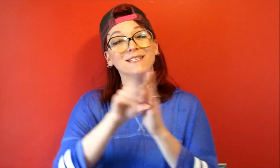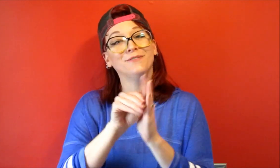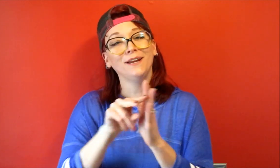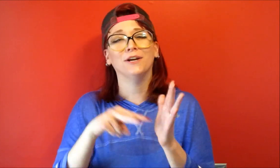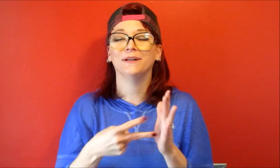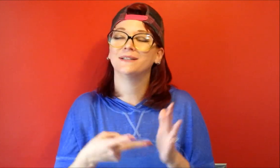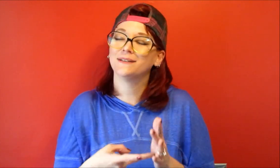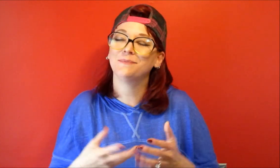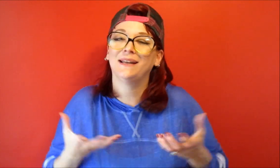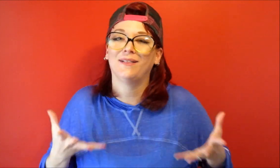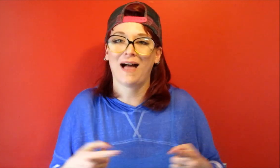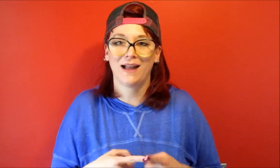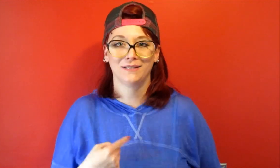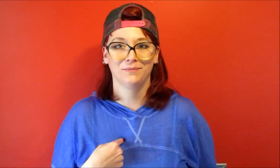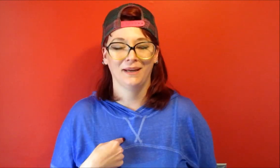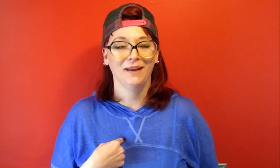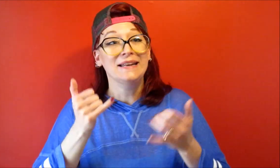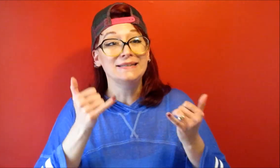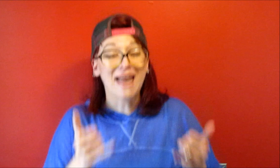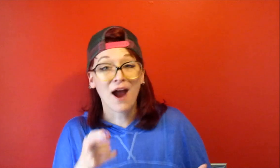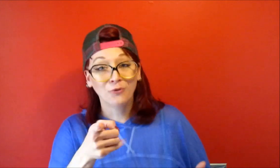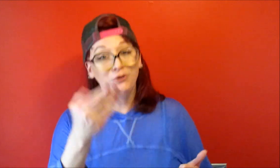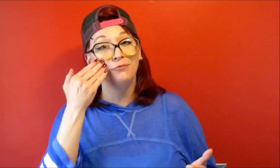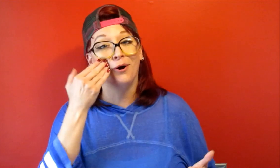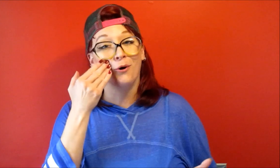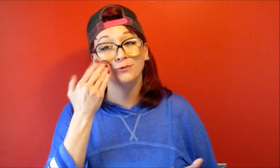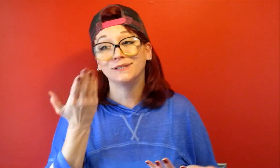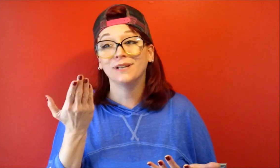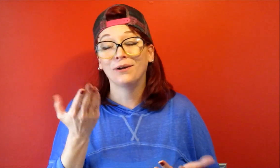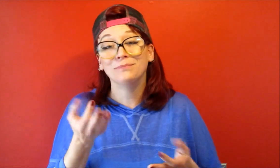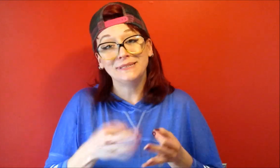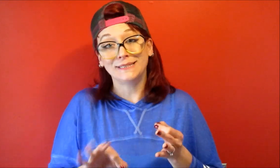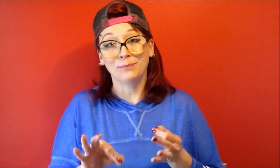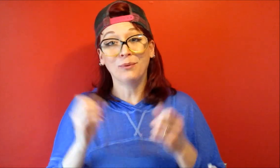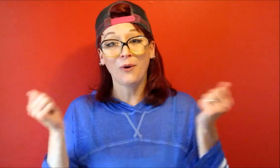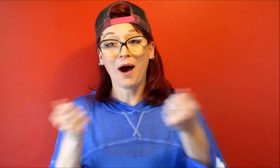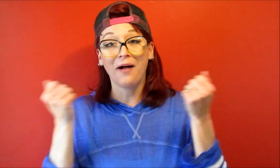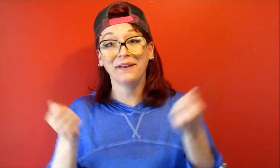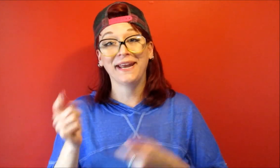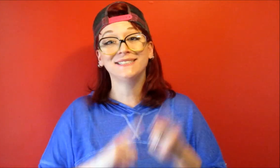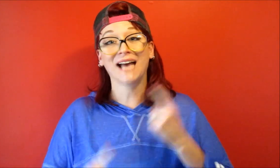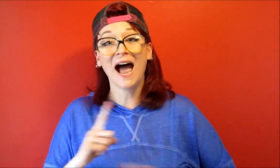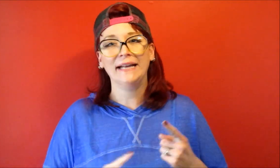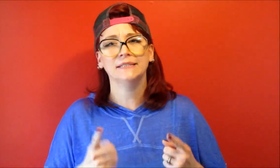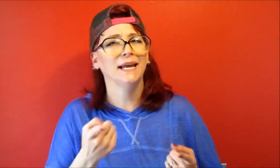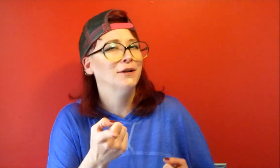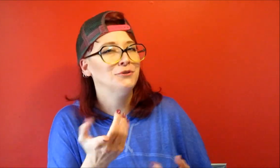video it does mean a lot to me now you know some simple holiday signs and you